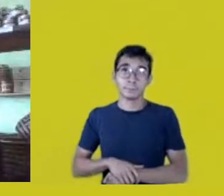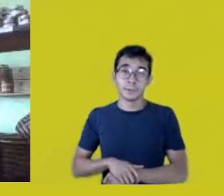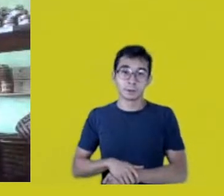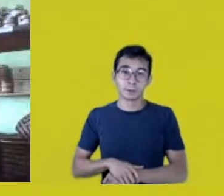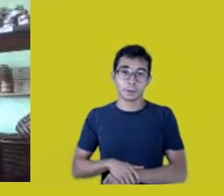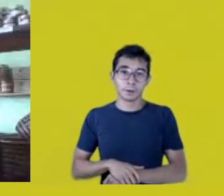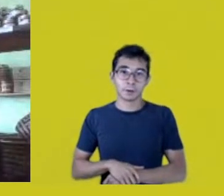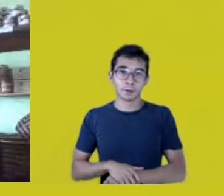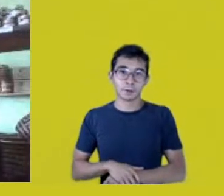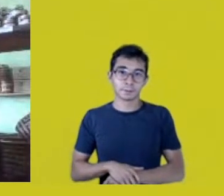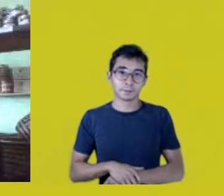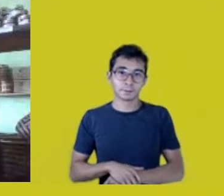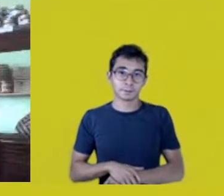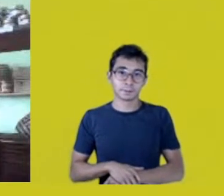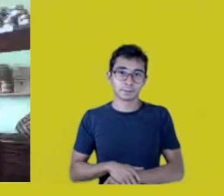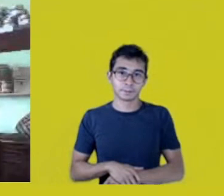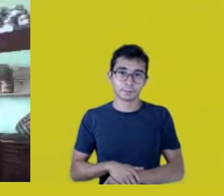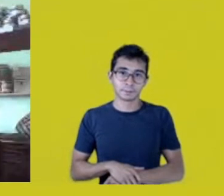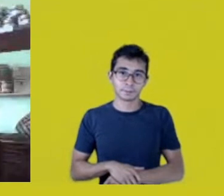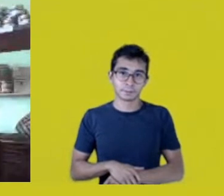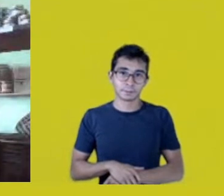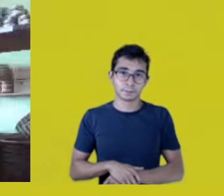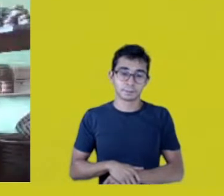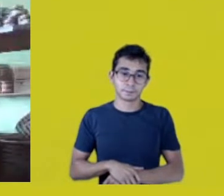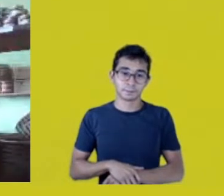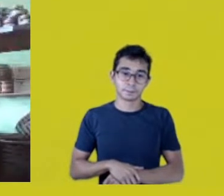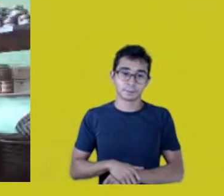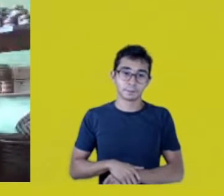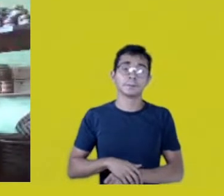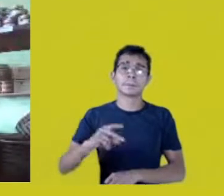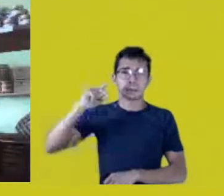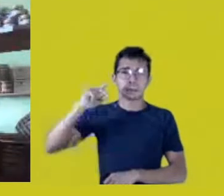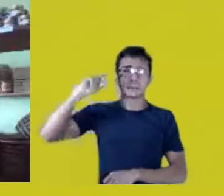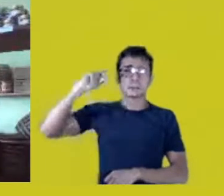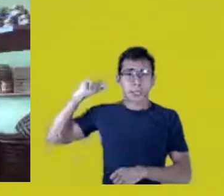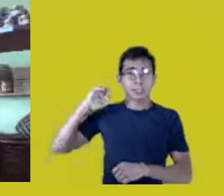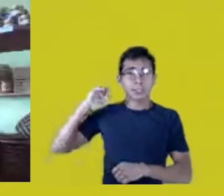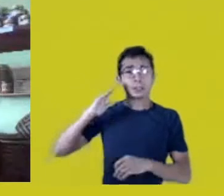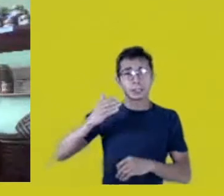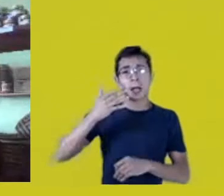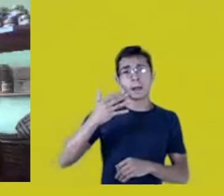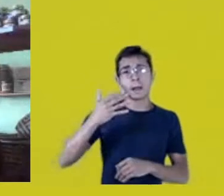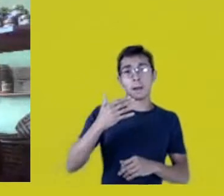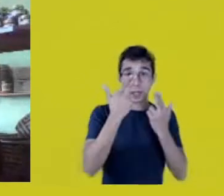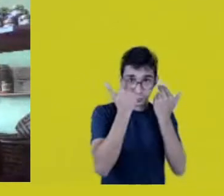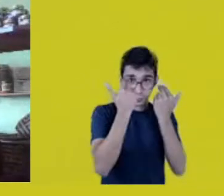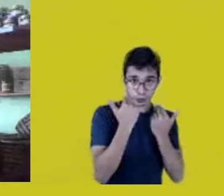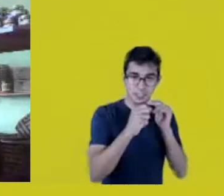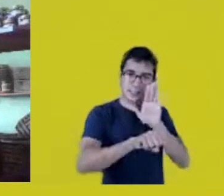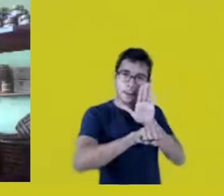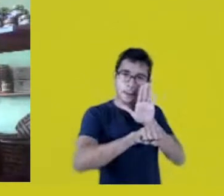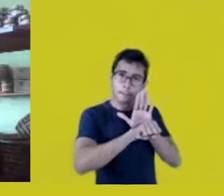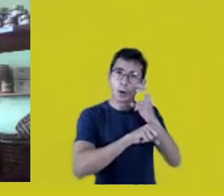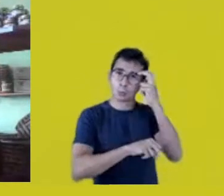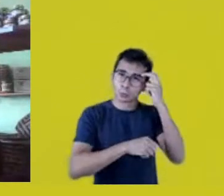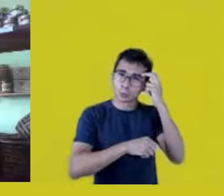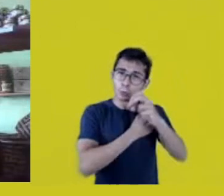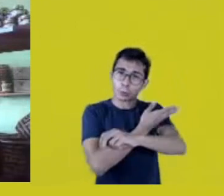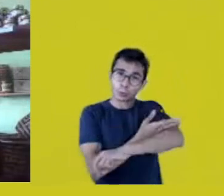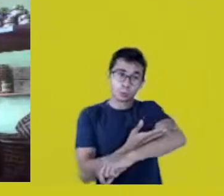without any retribution that you mention, Maria Thaís,